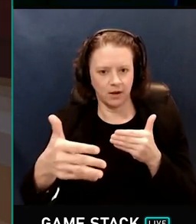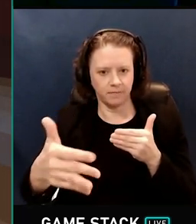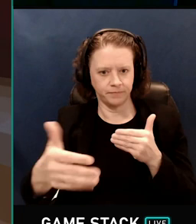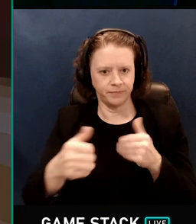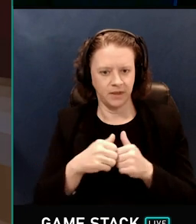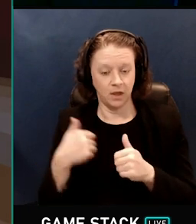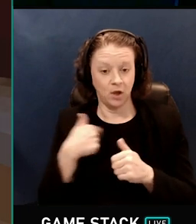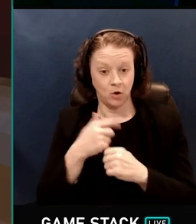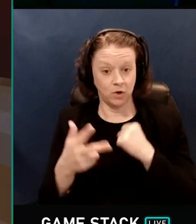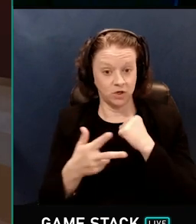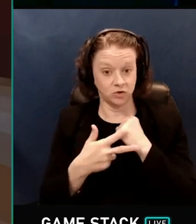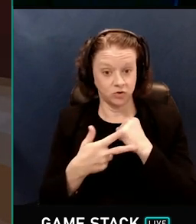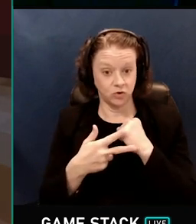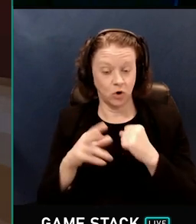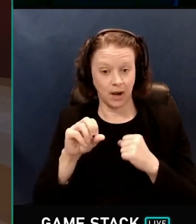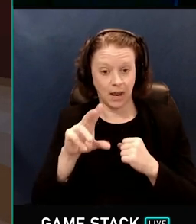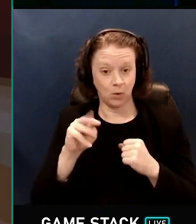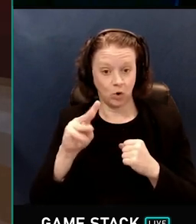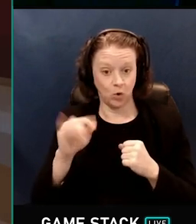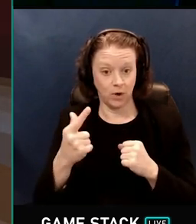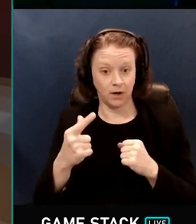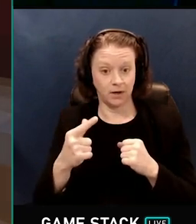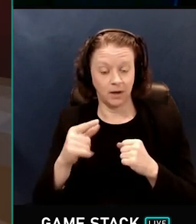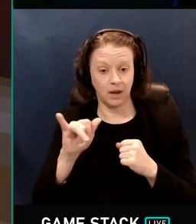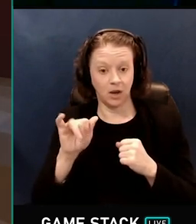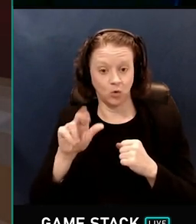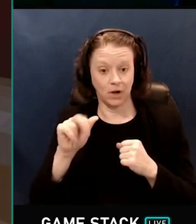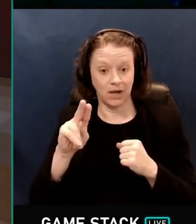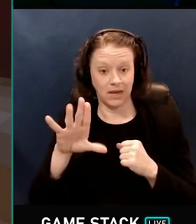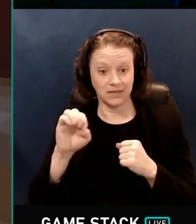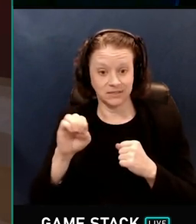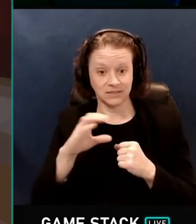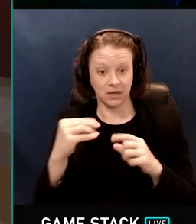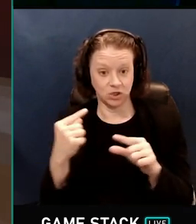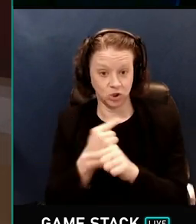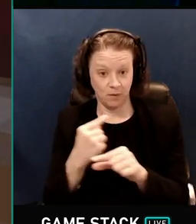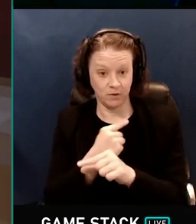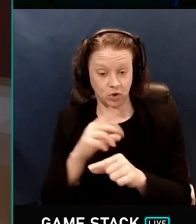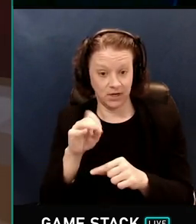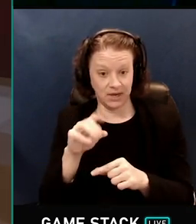We actually store outgoing irradiance in geometry data per face.